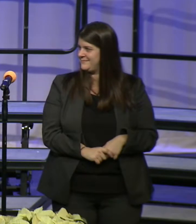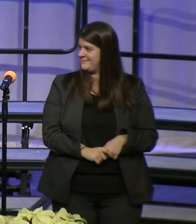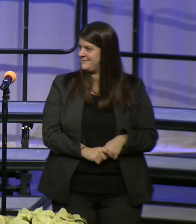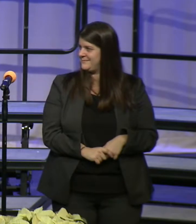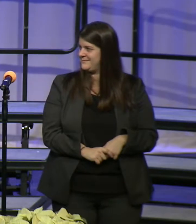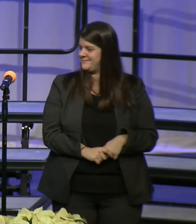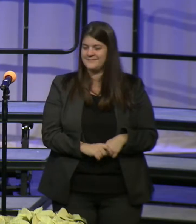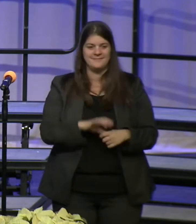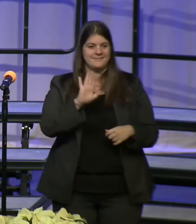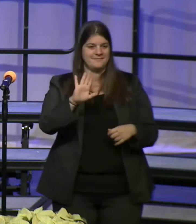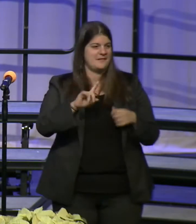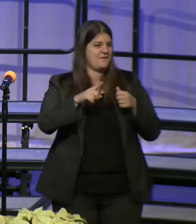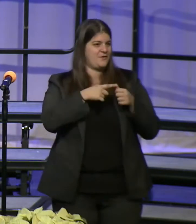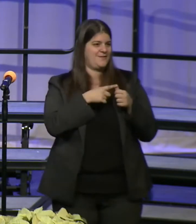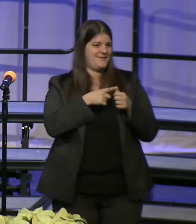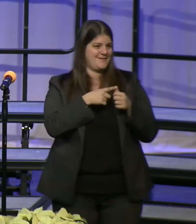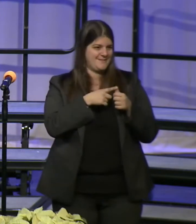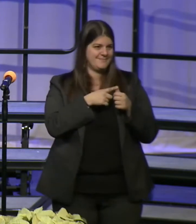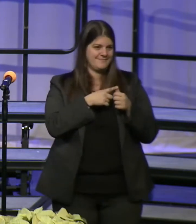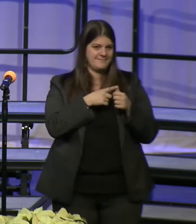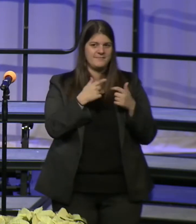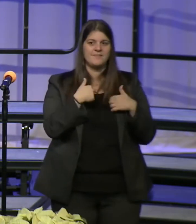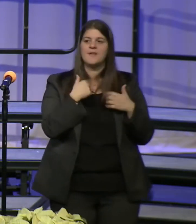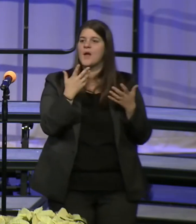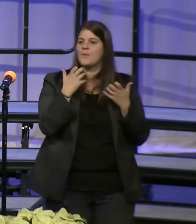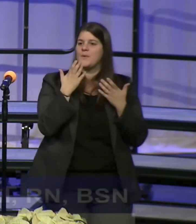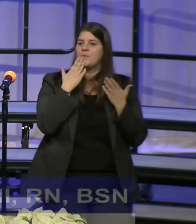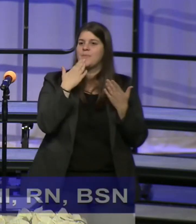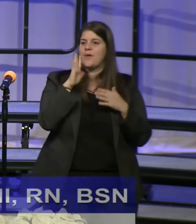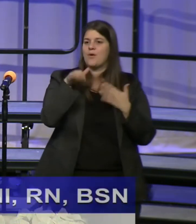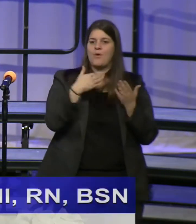First and foremost, I would like to thank all of you for joining us here tonight.